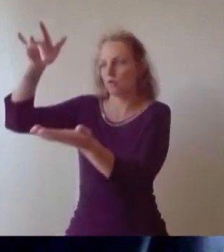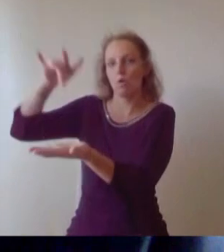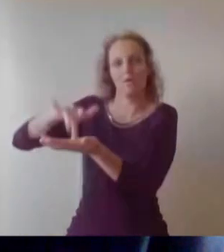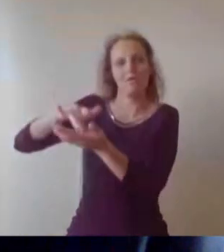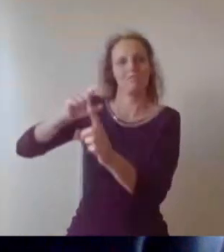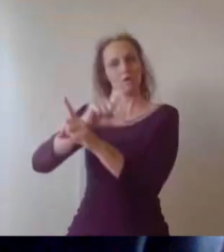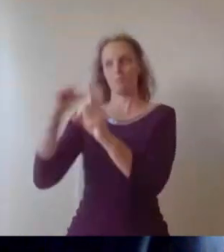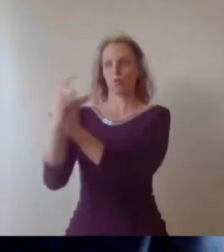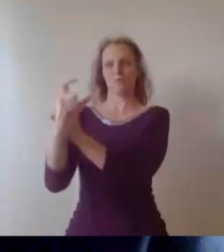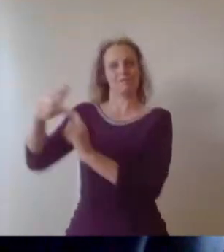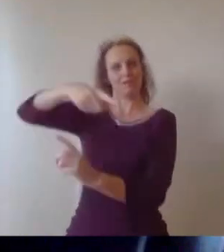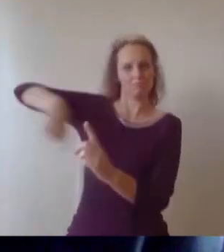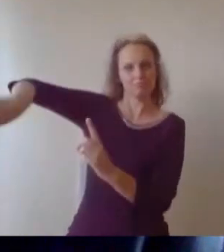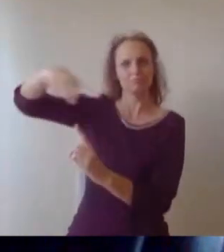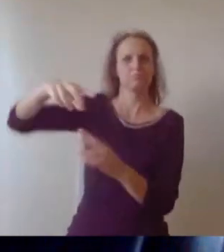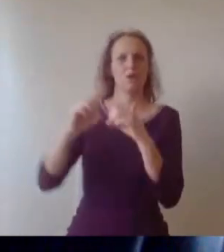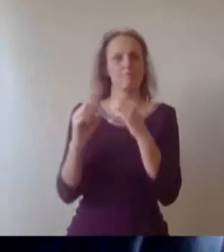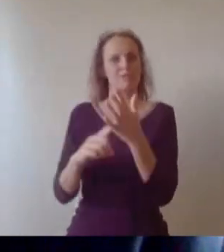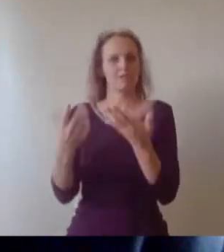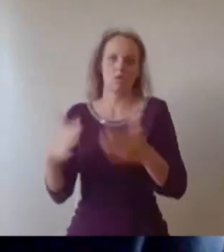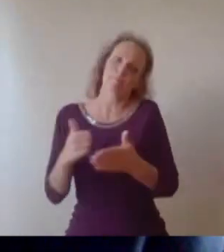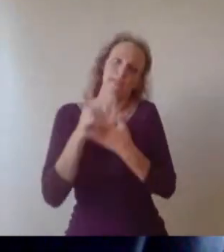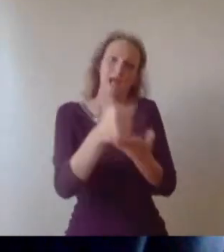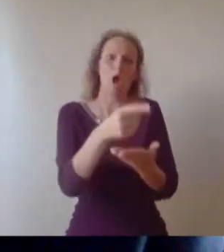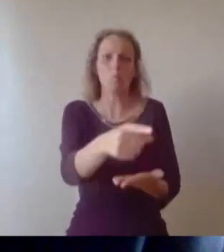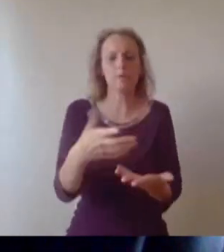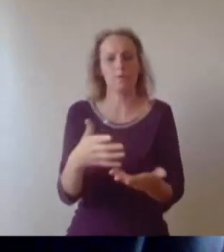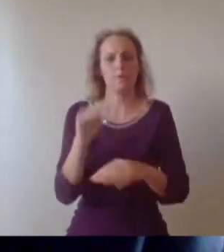In fact there are many people who could not be at this event today, who